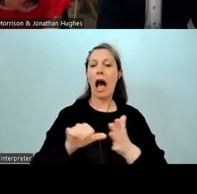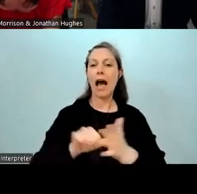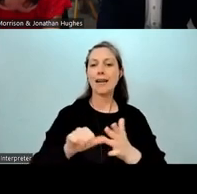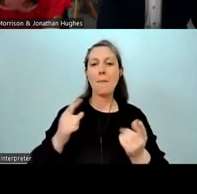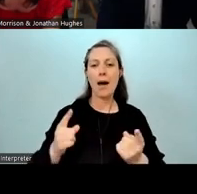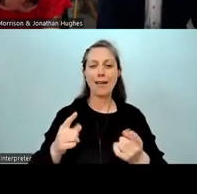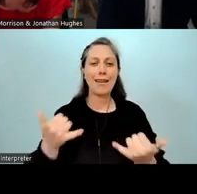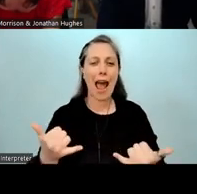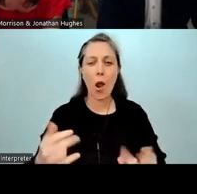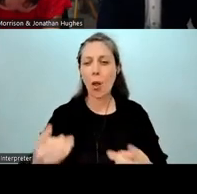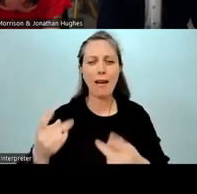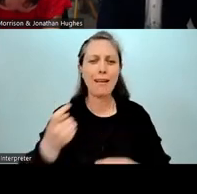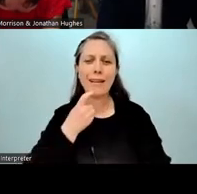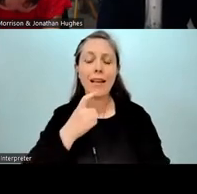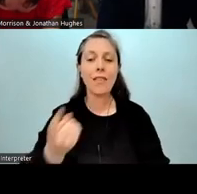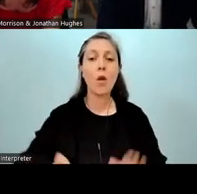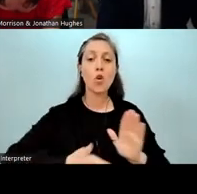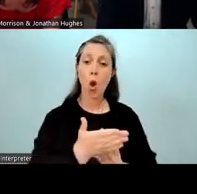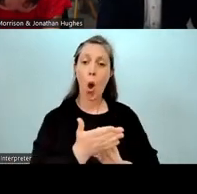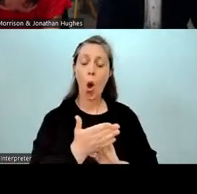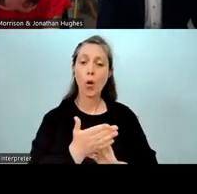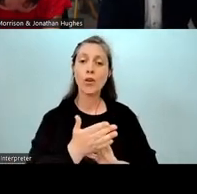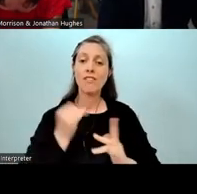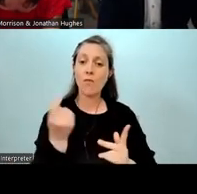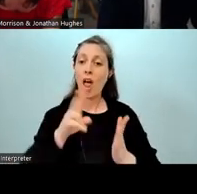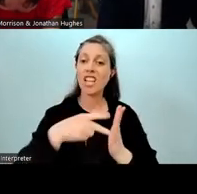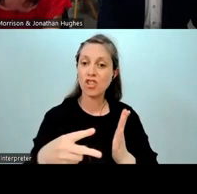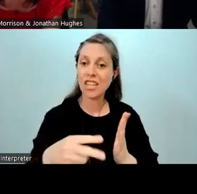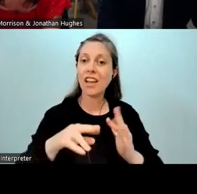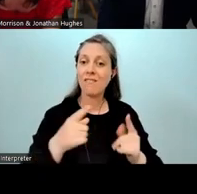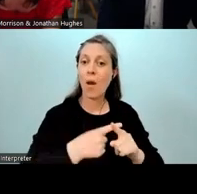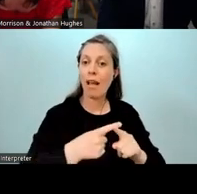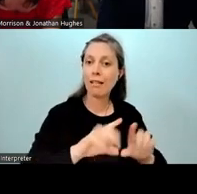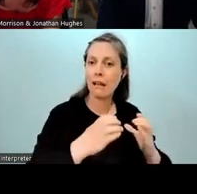to our English medium classes for literacy. Again, seems so easy, but it actually was quite hard to come up with.